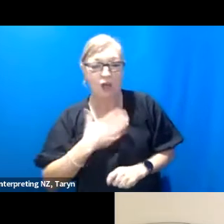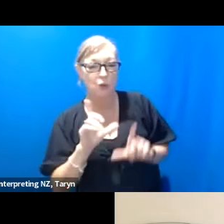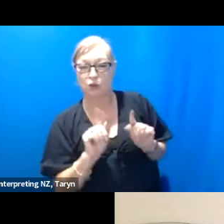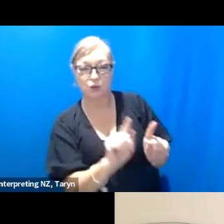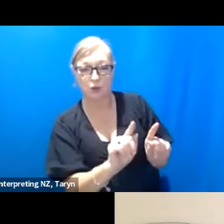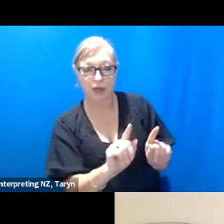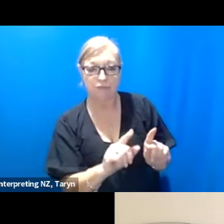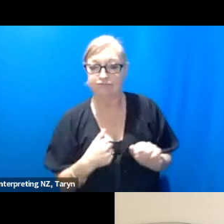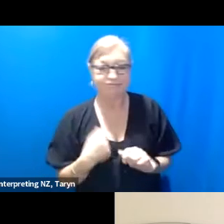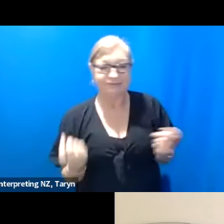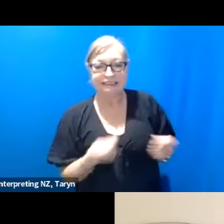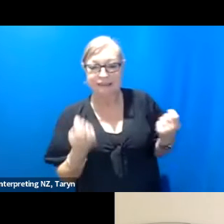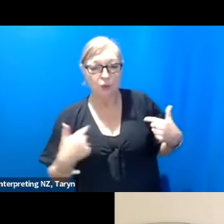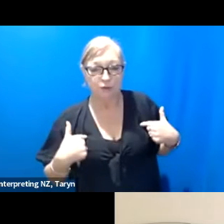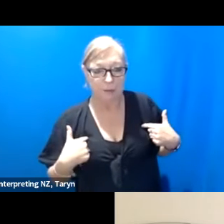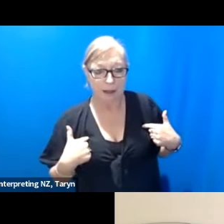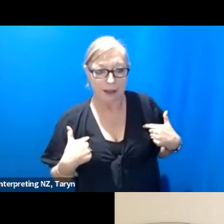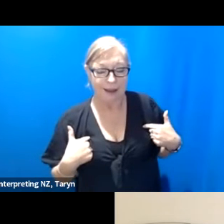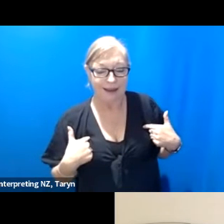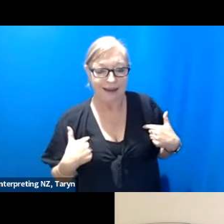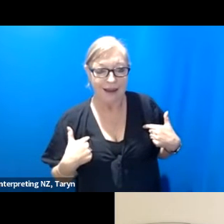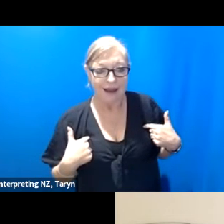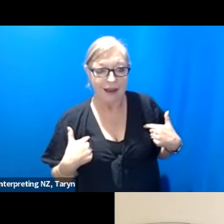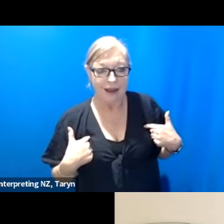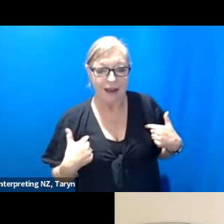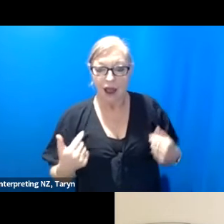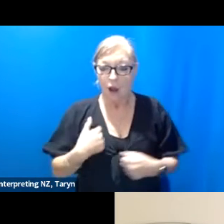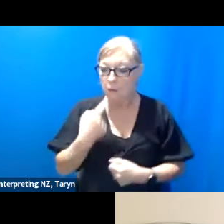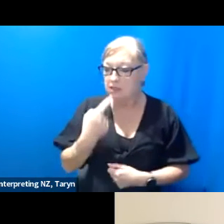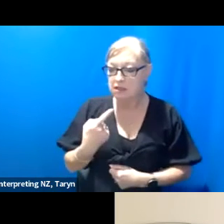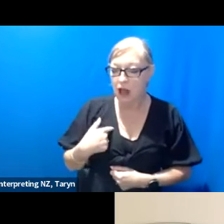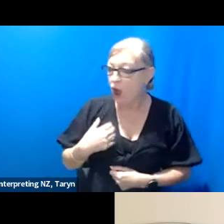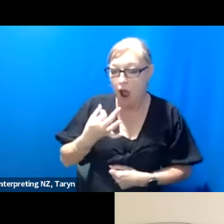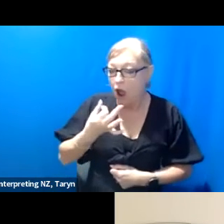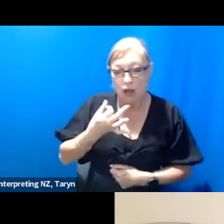doesn't work for me, I'm not ever going to ask somebody to do something they don't want to do.